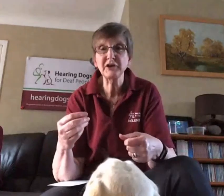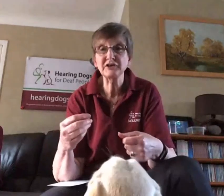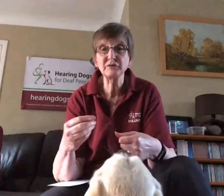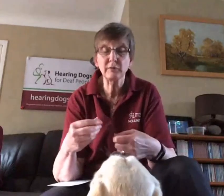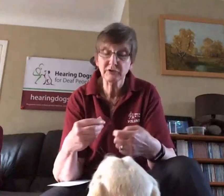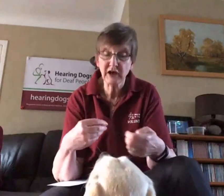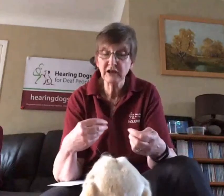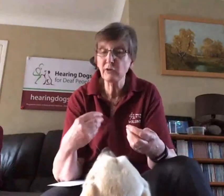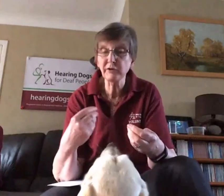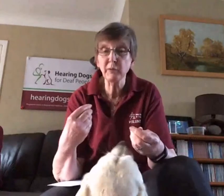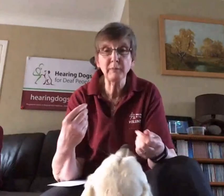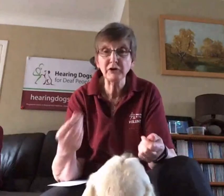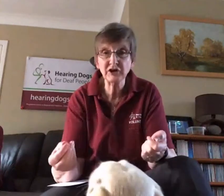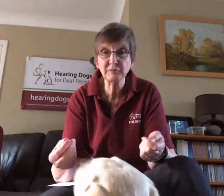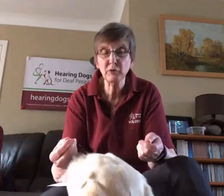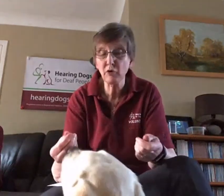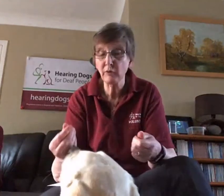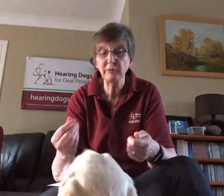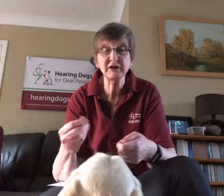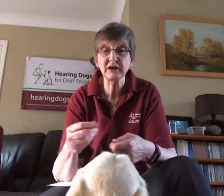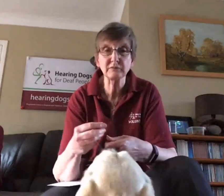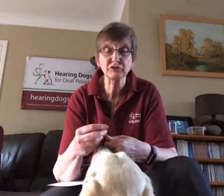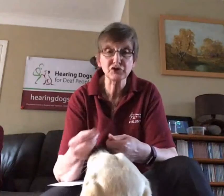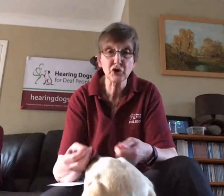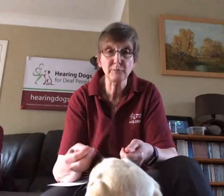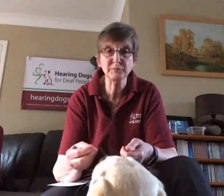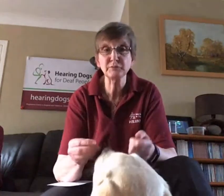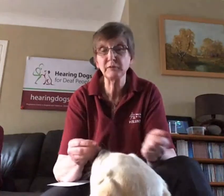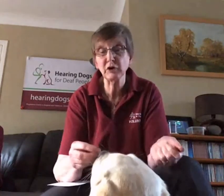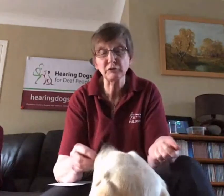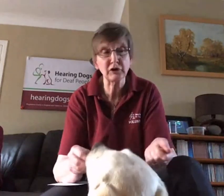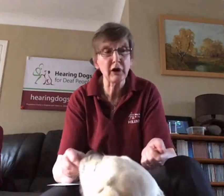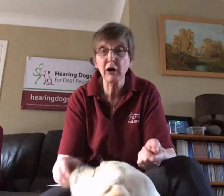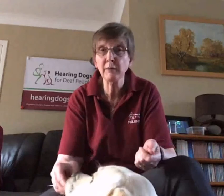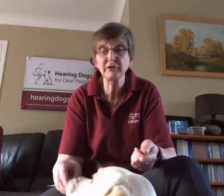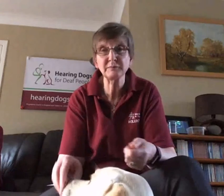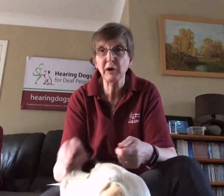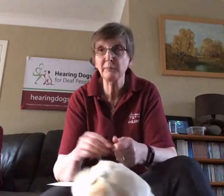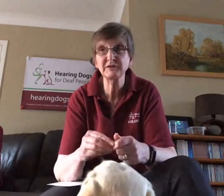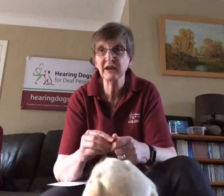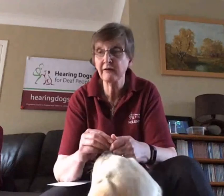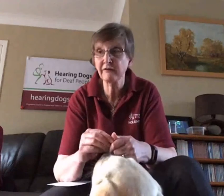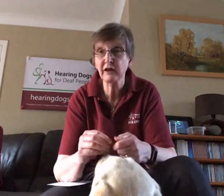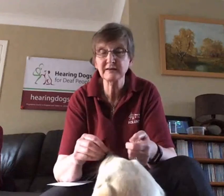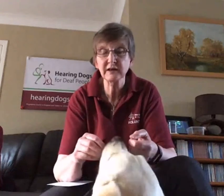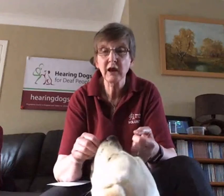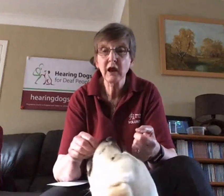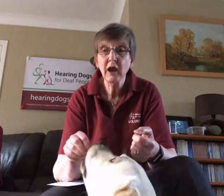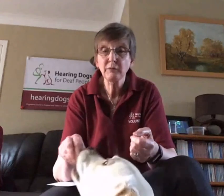we would take them to shops, we'd take them to libraries, pubs, cafes.